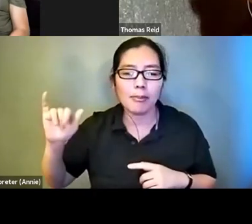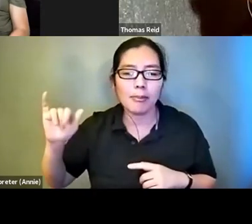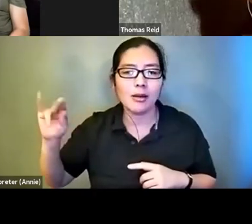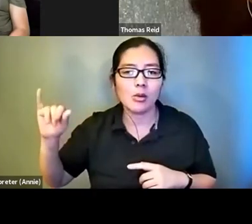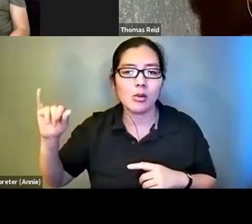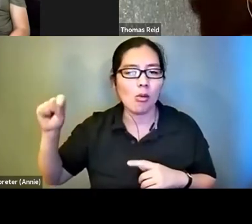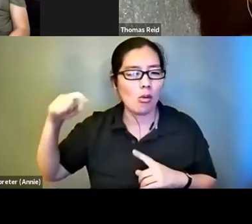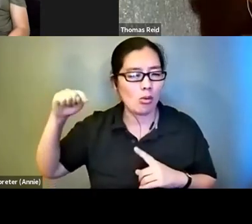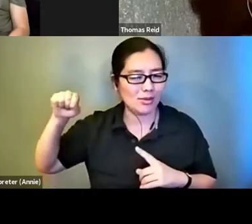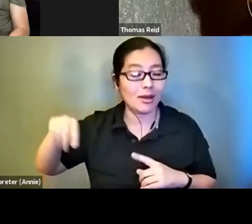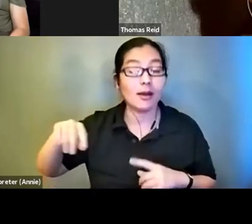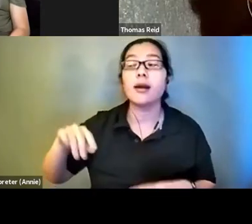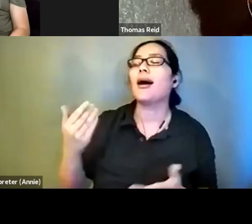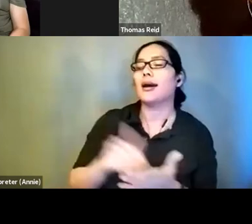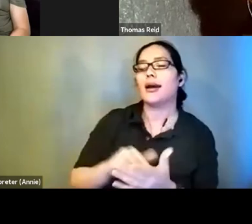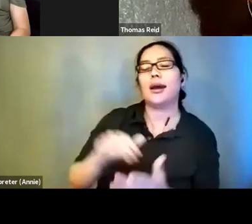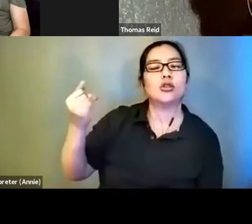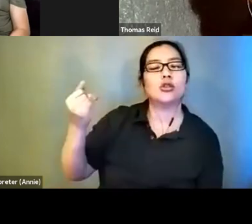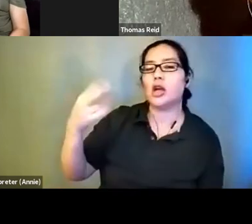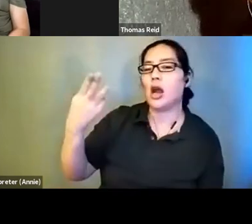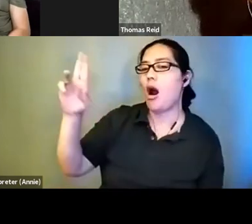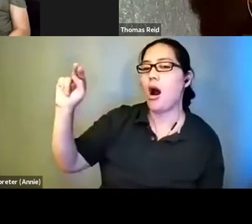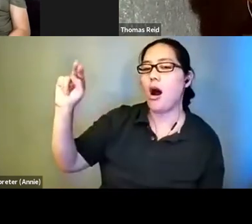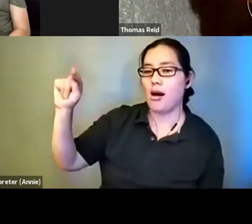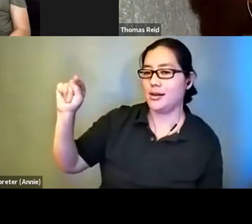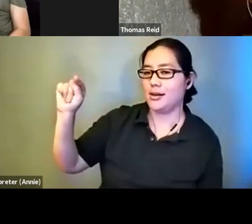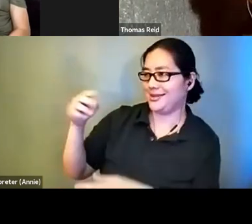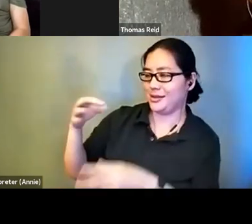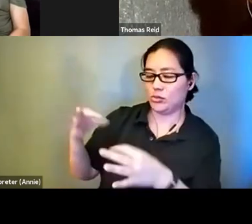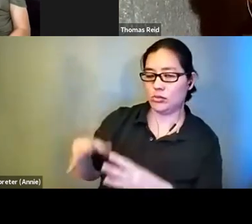JJ hunt is the describer. It's childish gam bee know this is